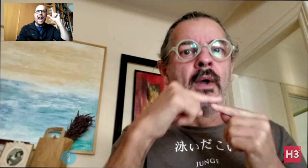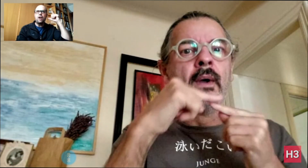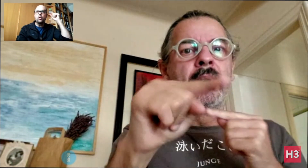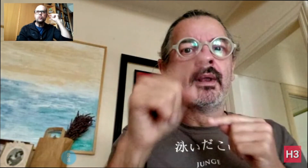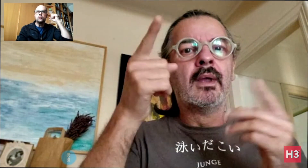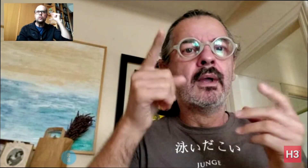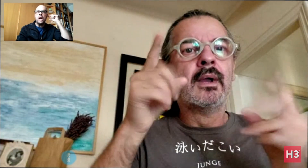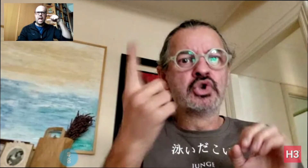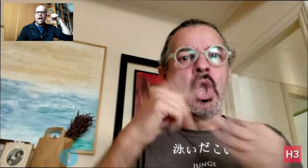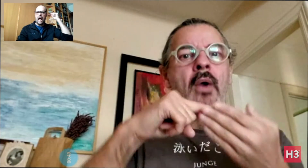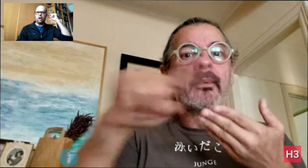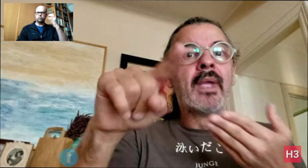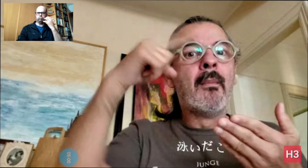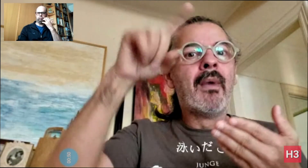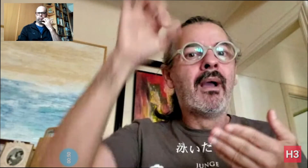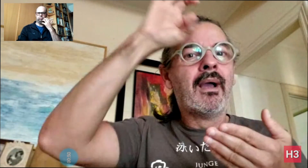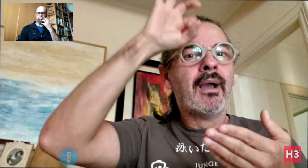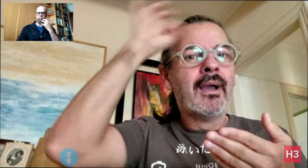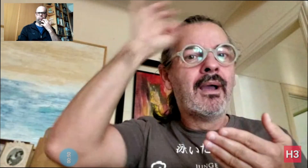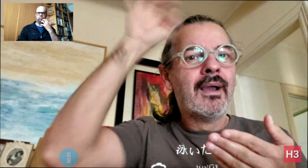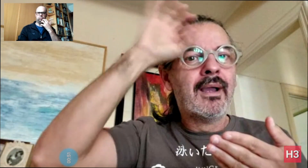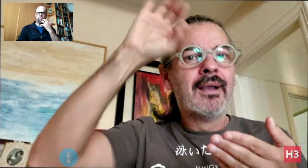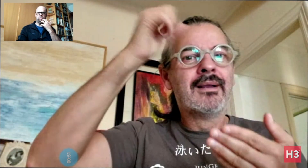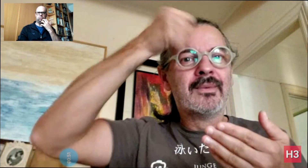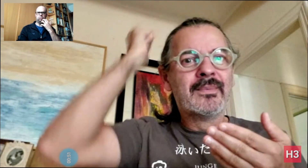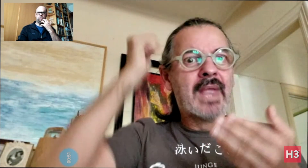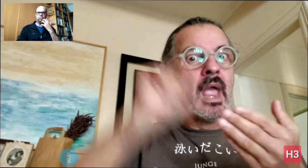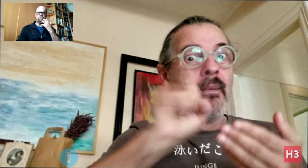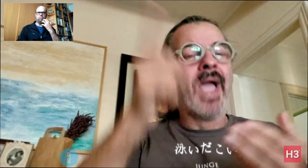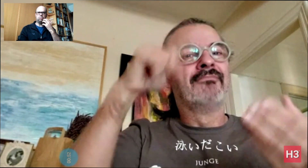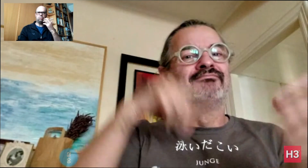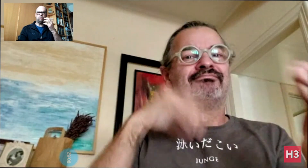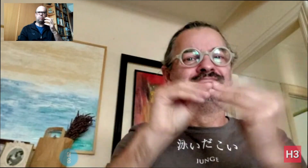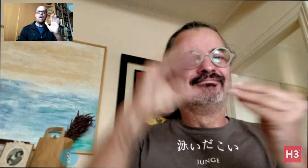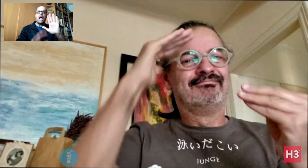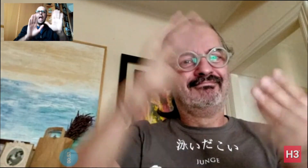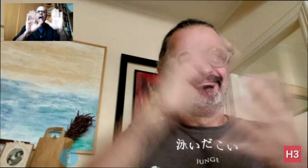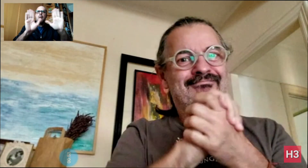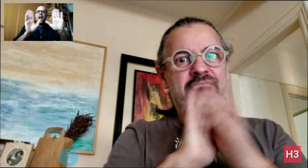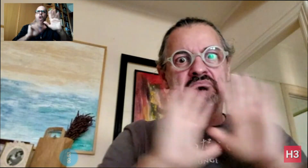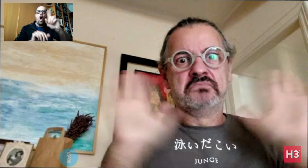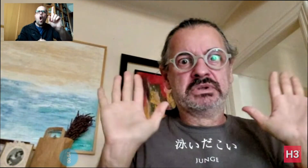I only sent message about something?